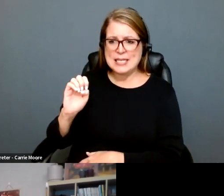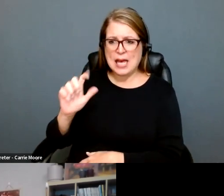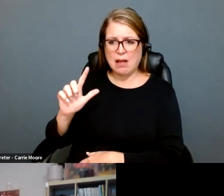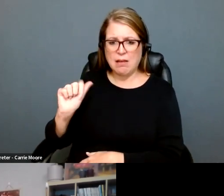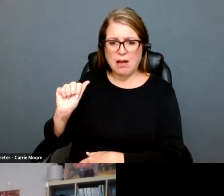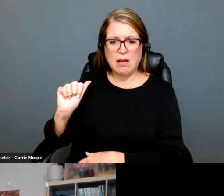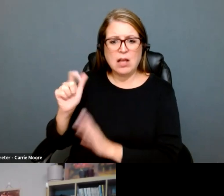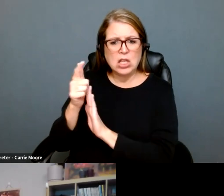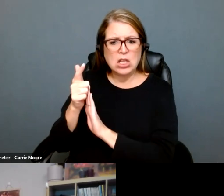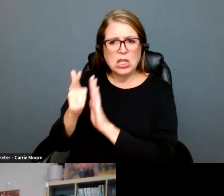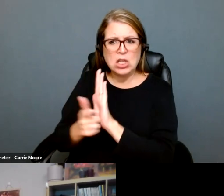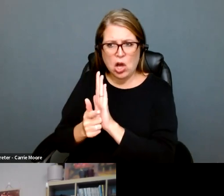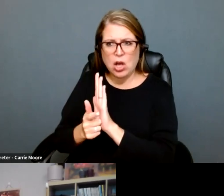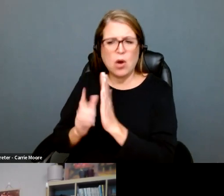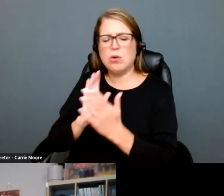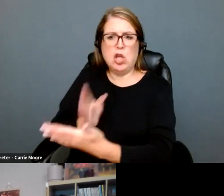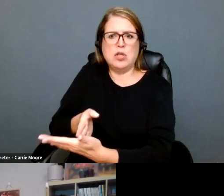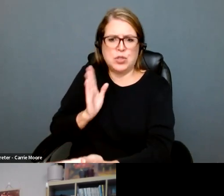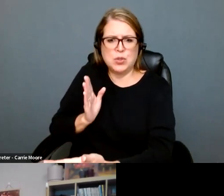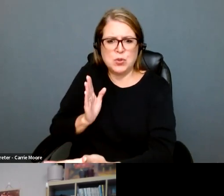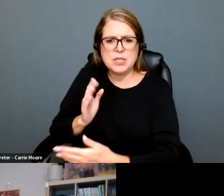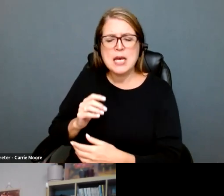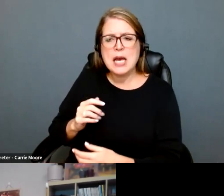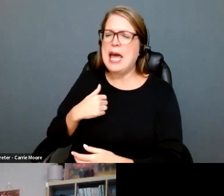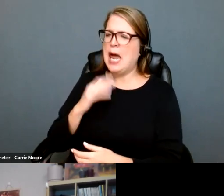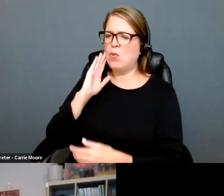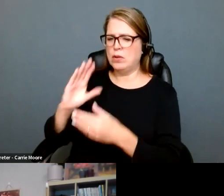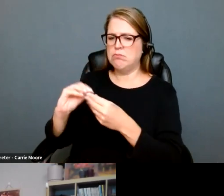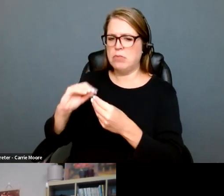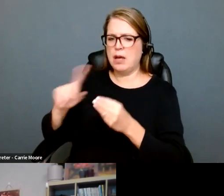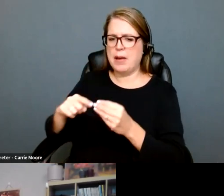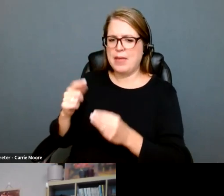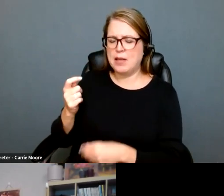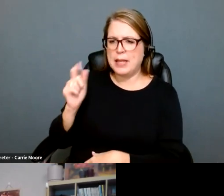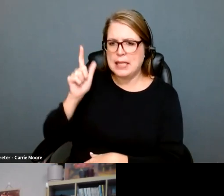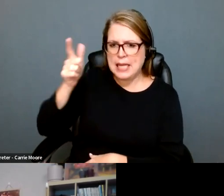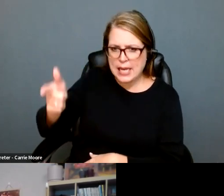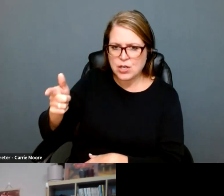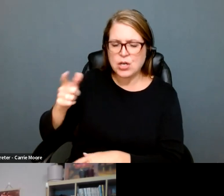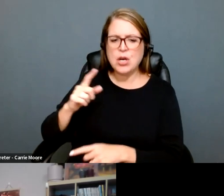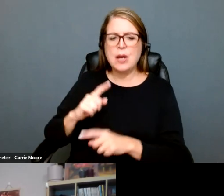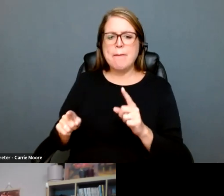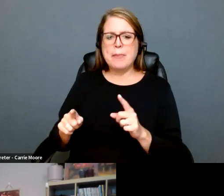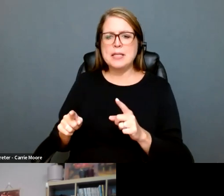working to file declarations in the federal lawsuit, which I might talk about a little bit later, you know, to work